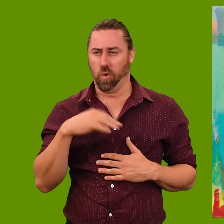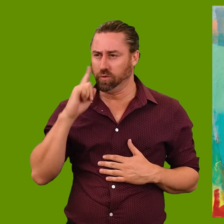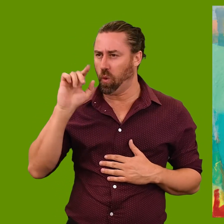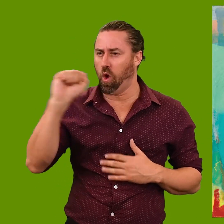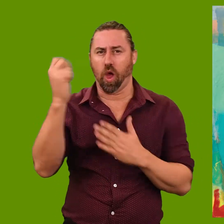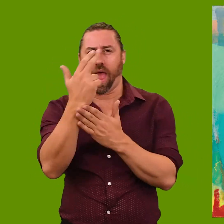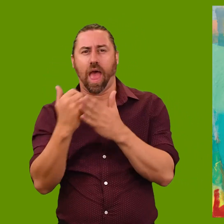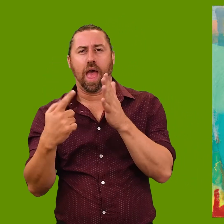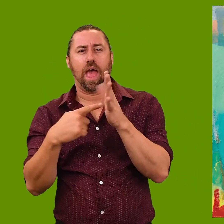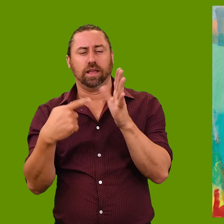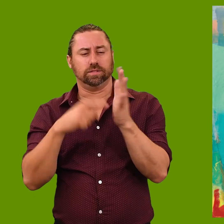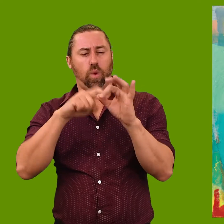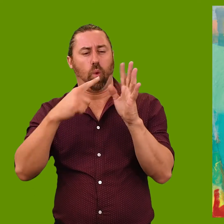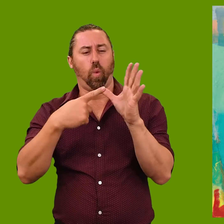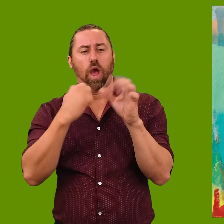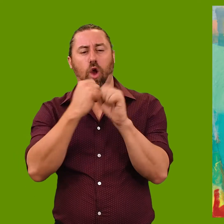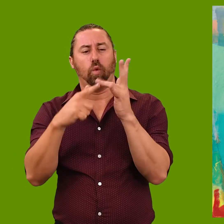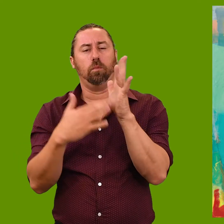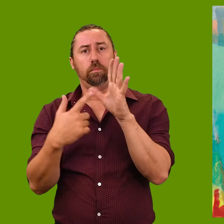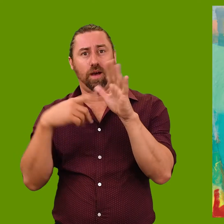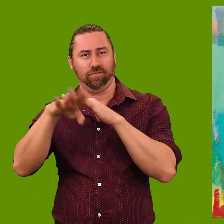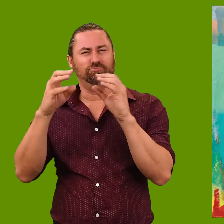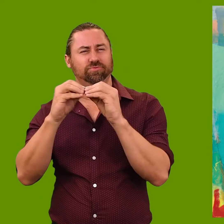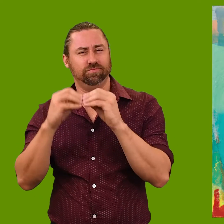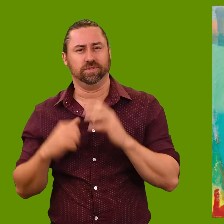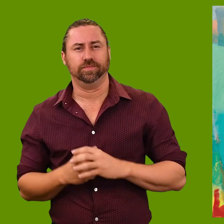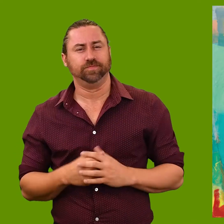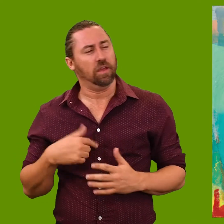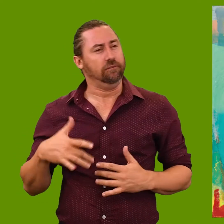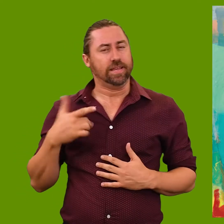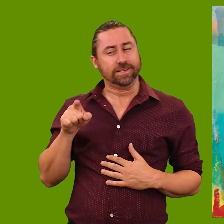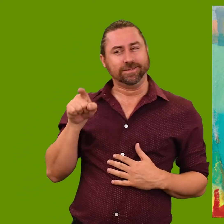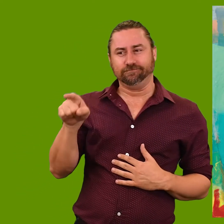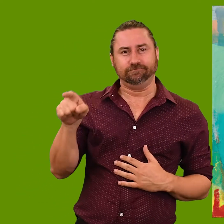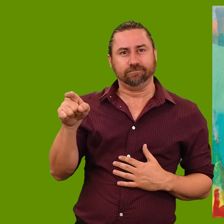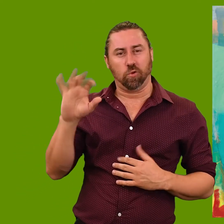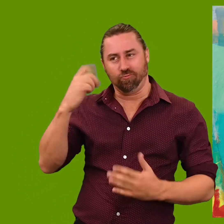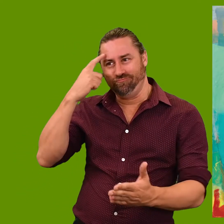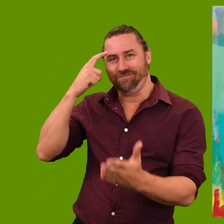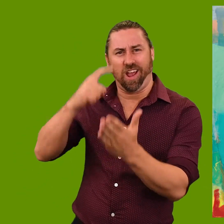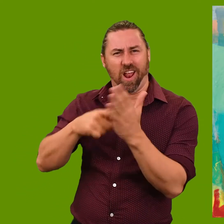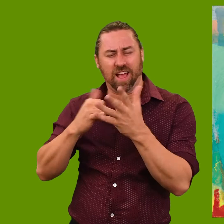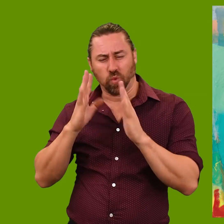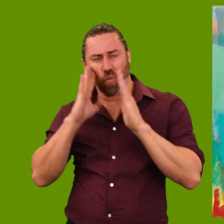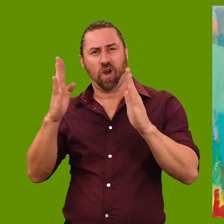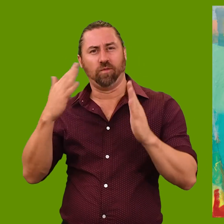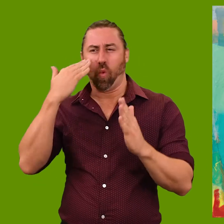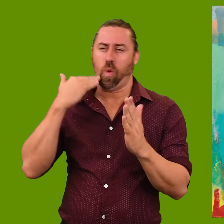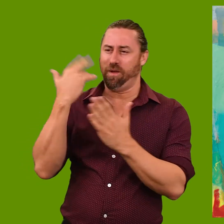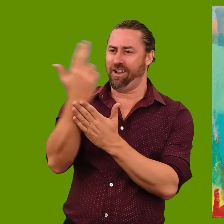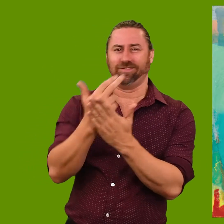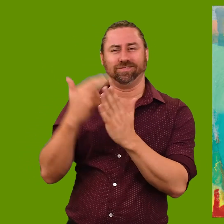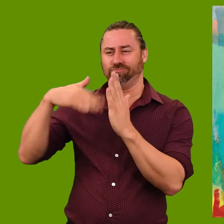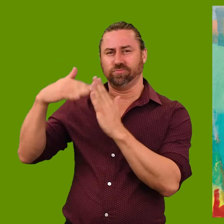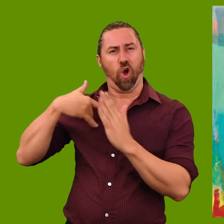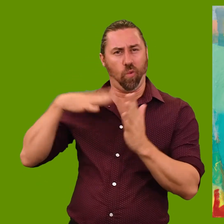paintings at QAGOMA in Brisbane. I felt she’d been overlooked as one of our great women artists